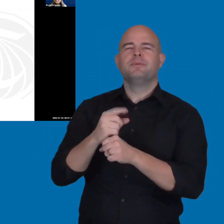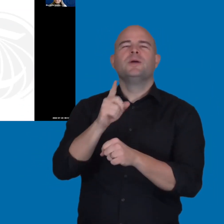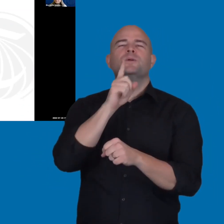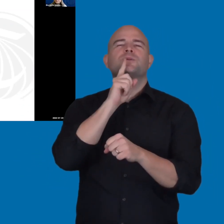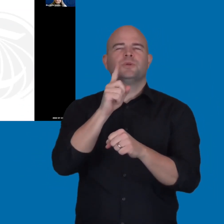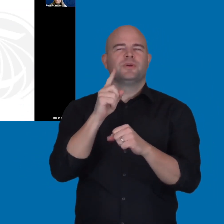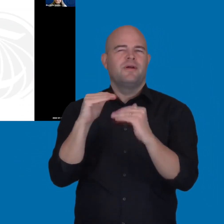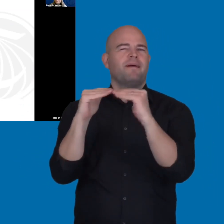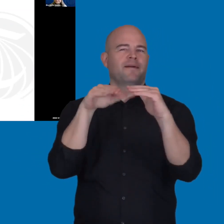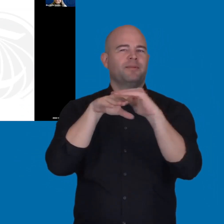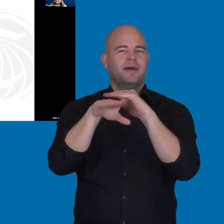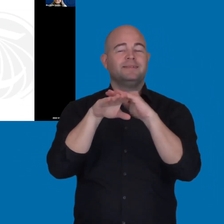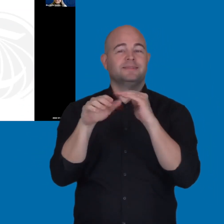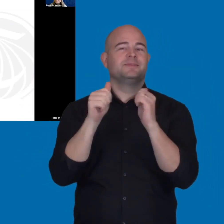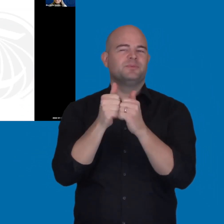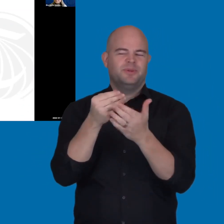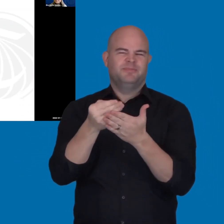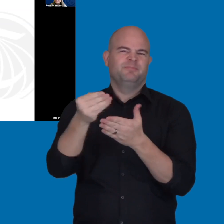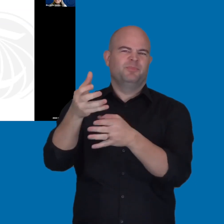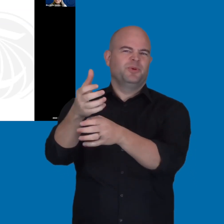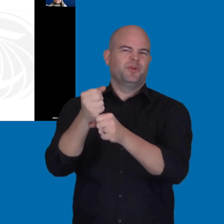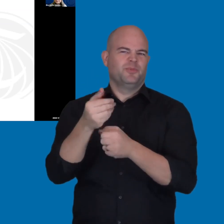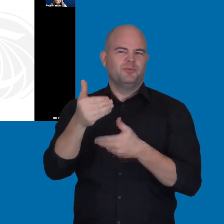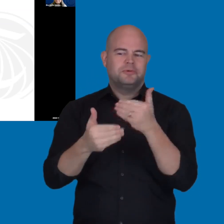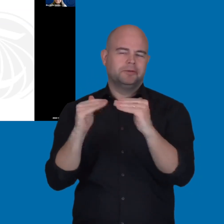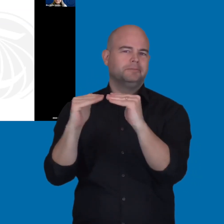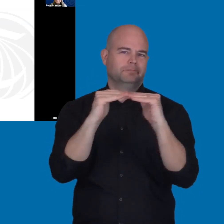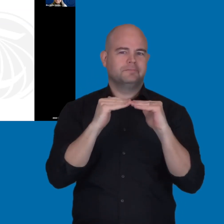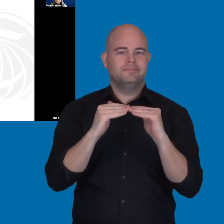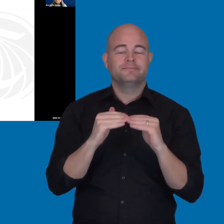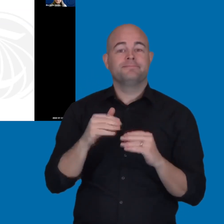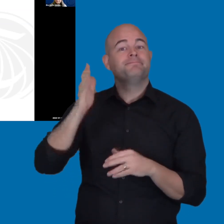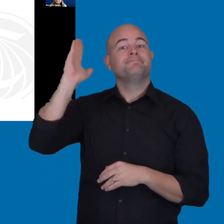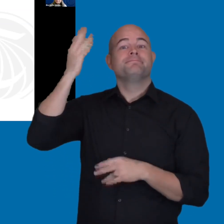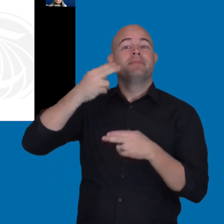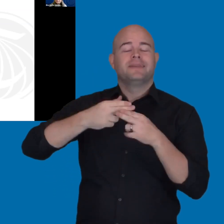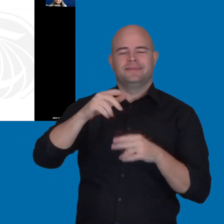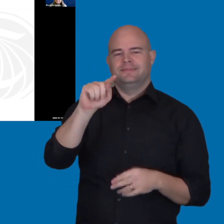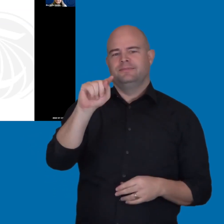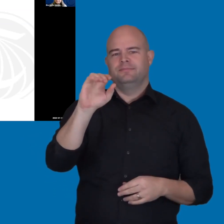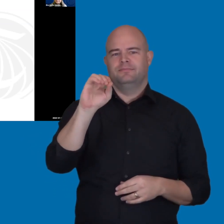with Accessible Procurement Processes, presented by Tom Siechert, Accessible Procurement Specialist